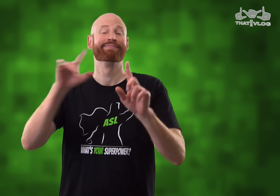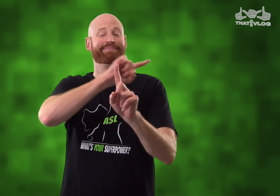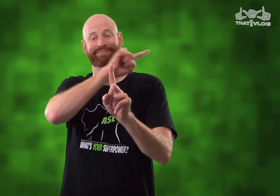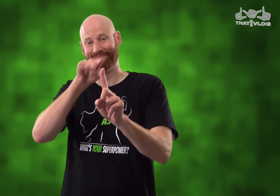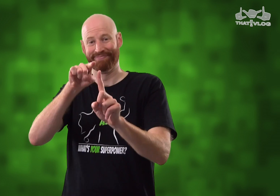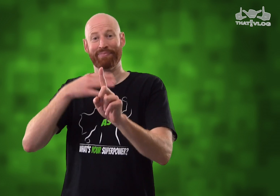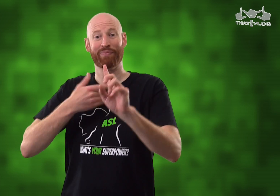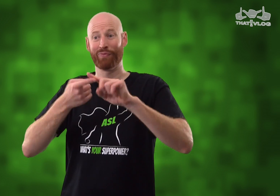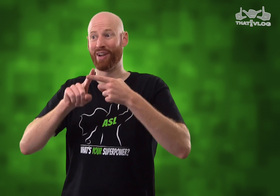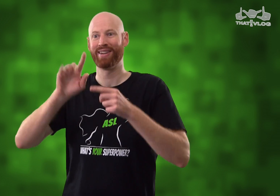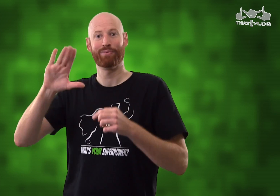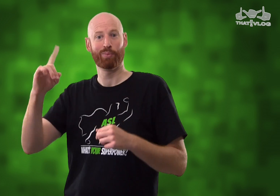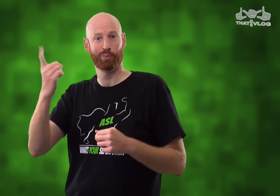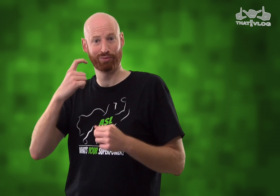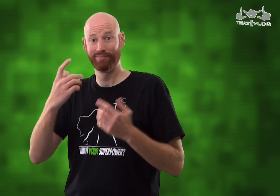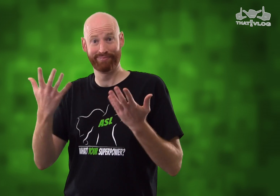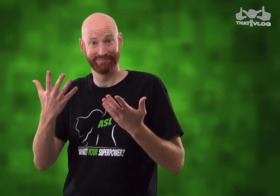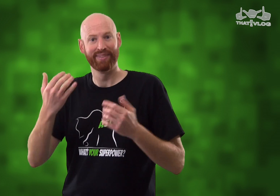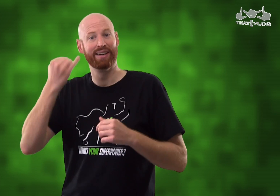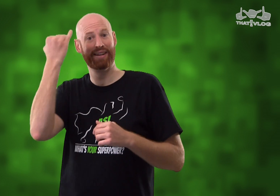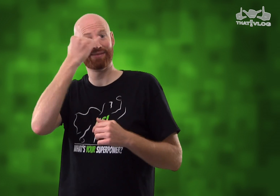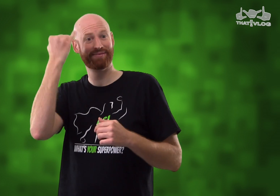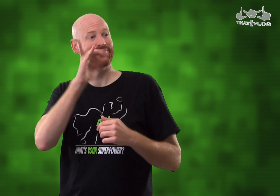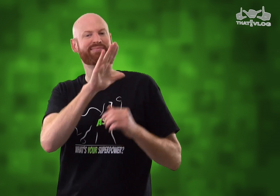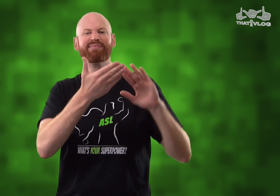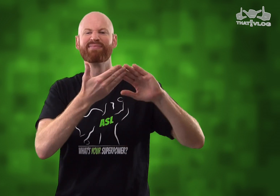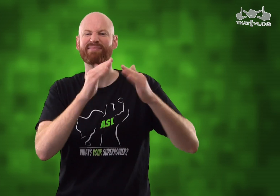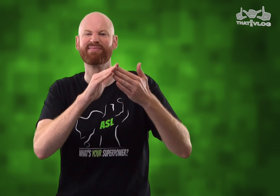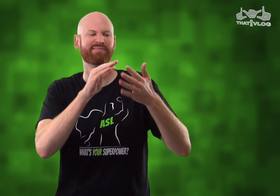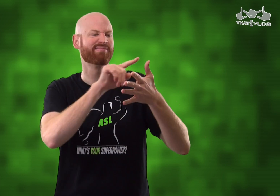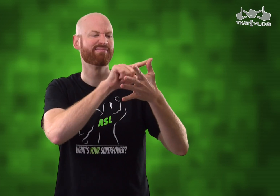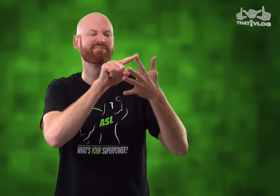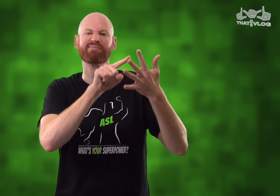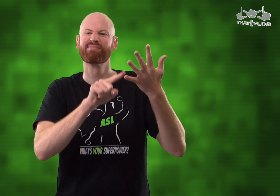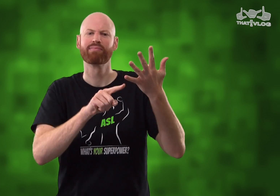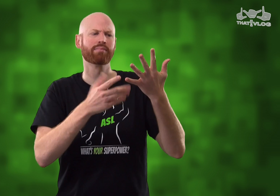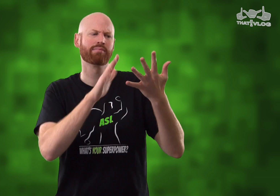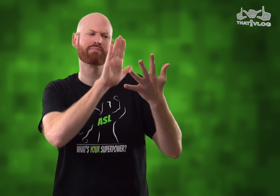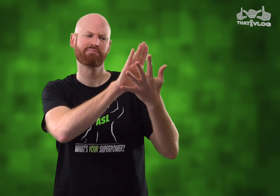Anyway, back to the point: So, my friend's question about Italy's